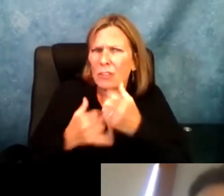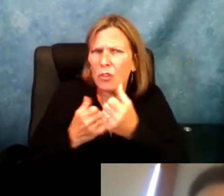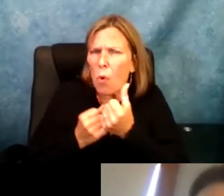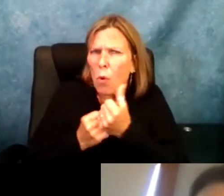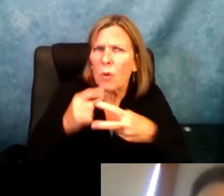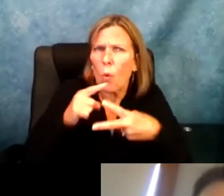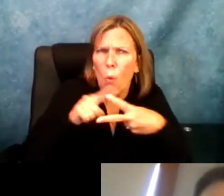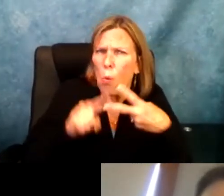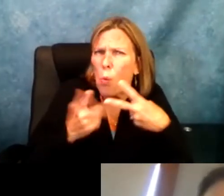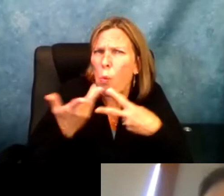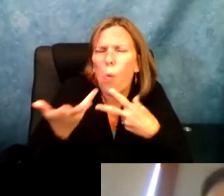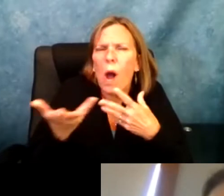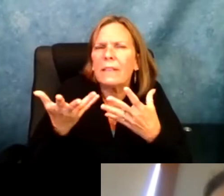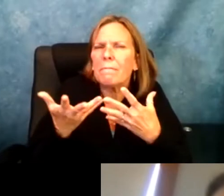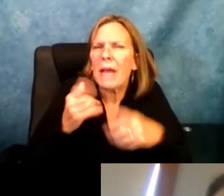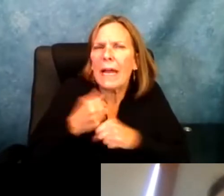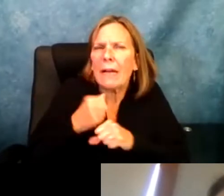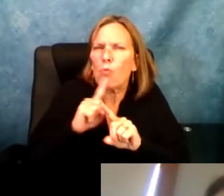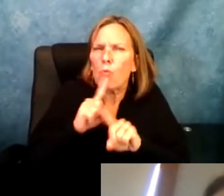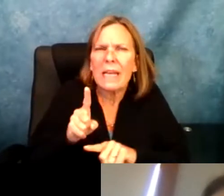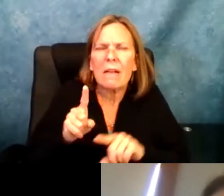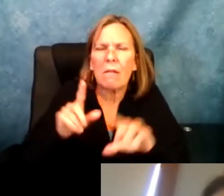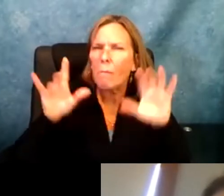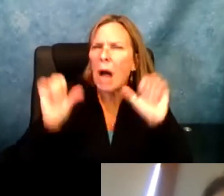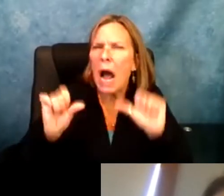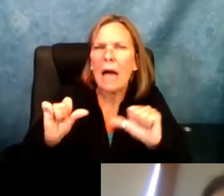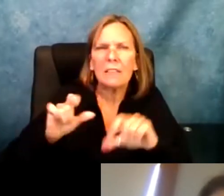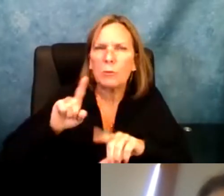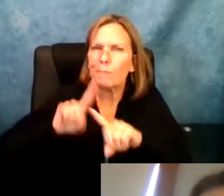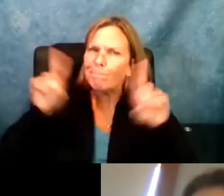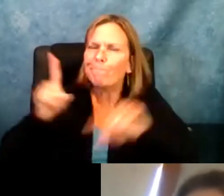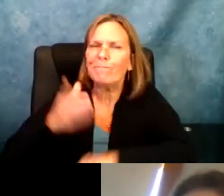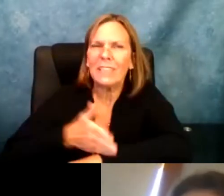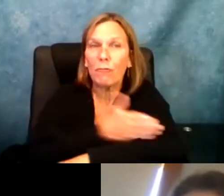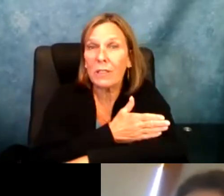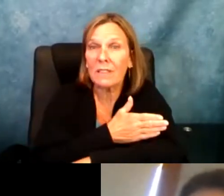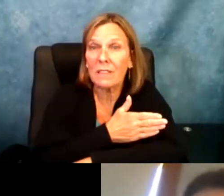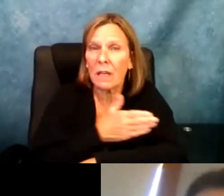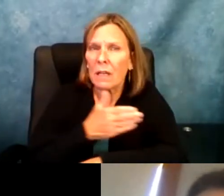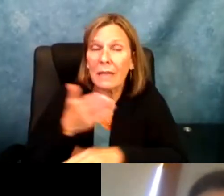When we talk about resources and supports, what resources have made a real and positive